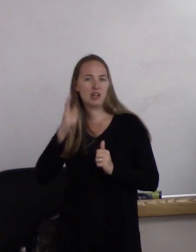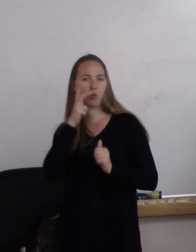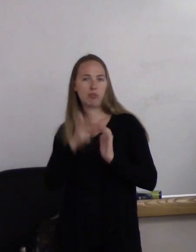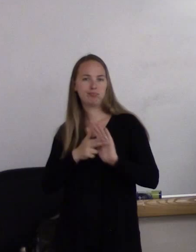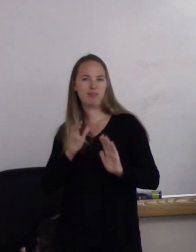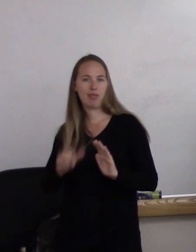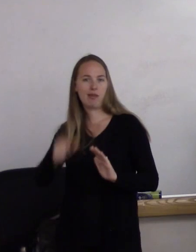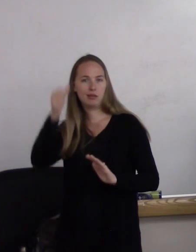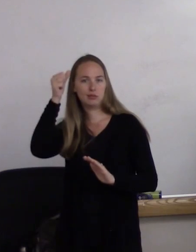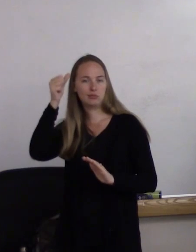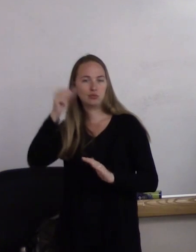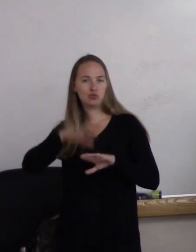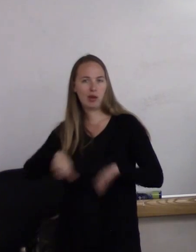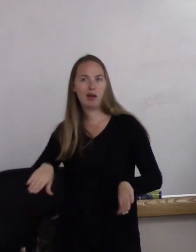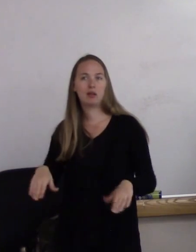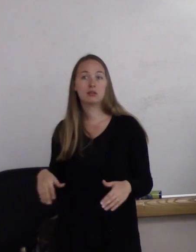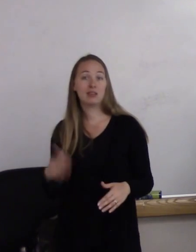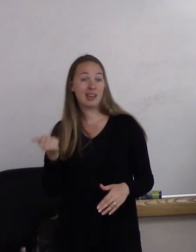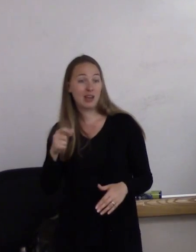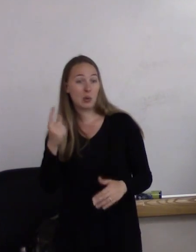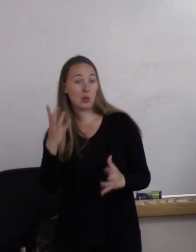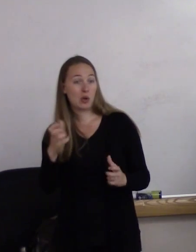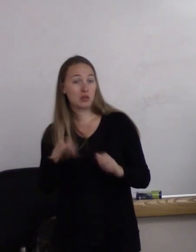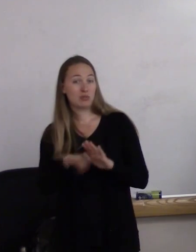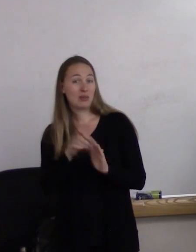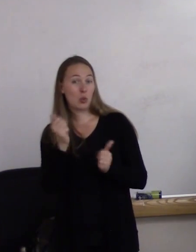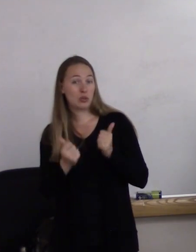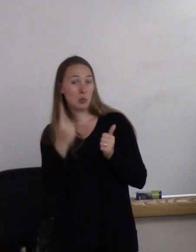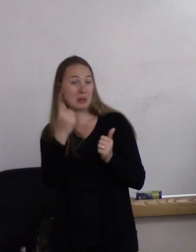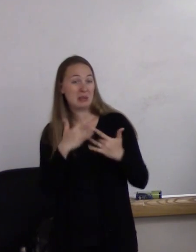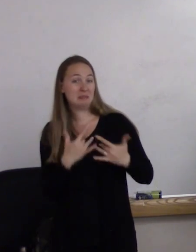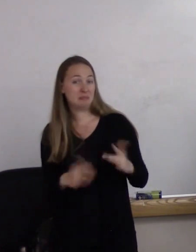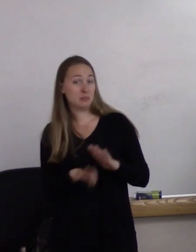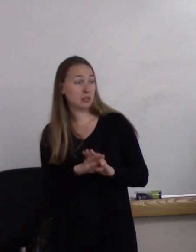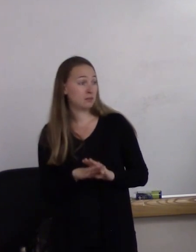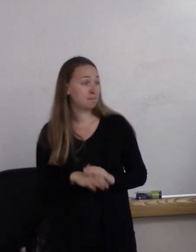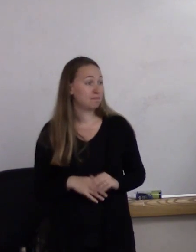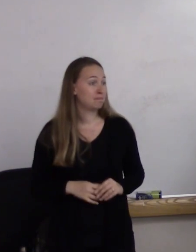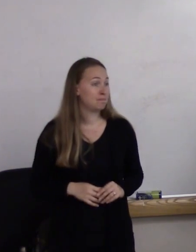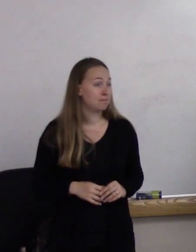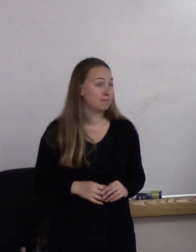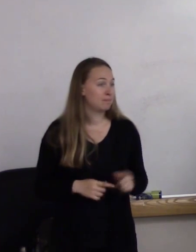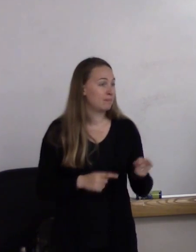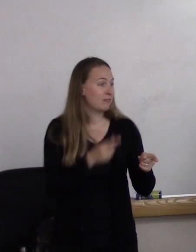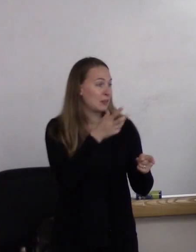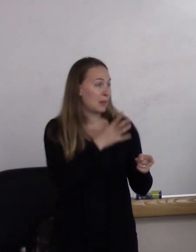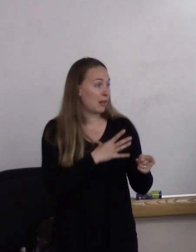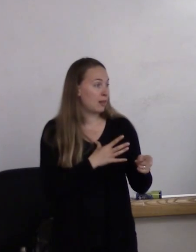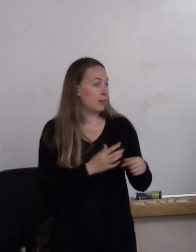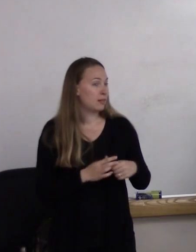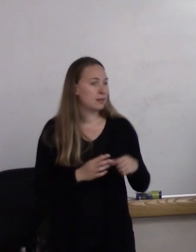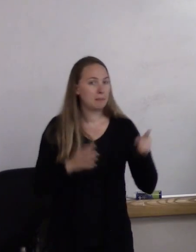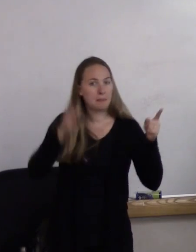And would anyone like to take a guess which sex they selected? Female? - Male. Male. - Male.